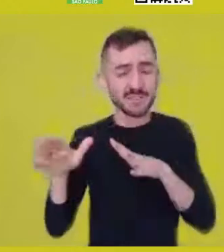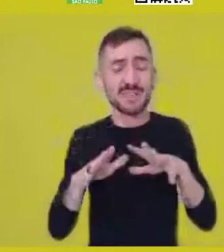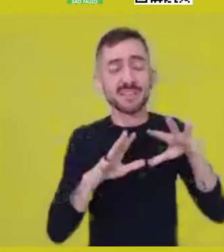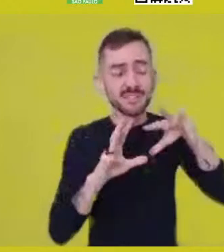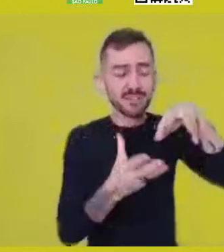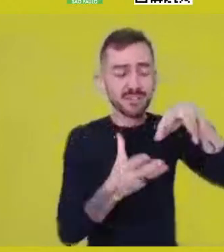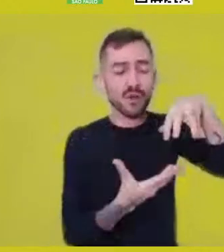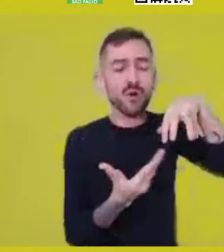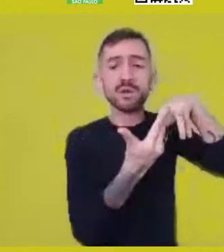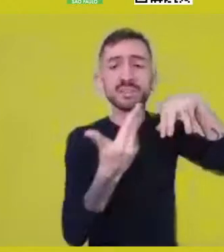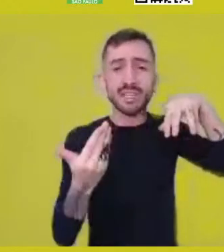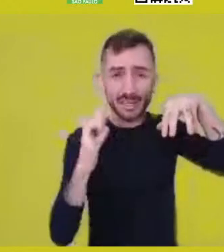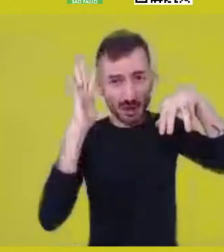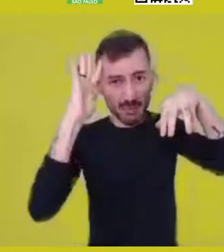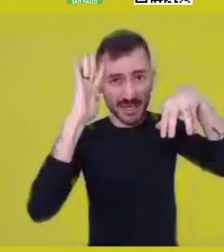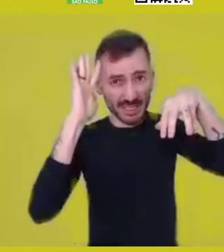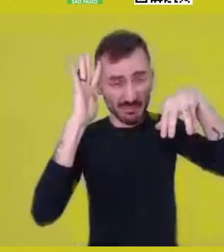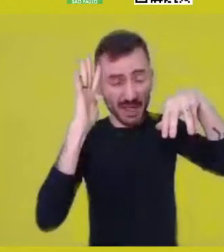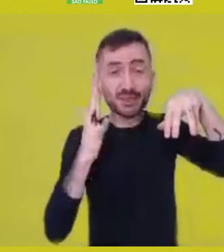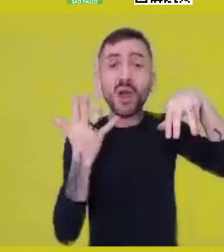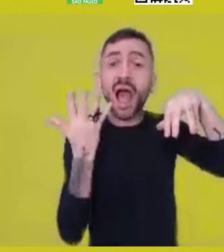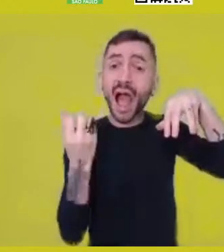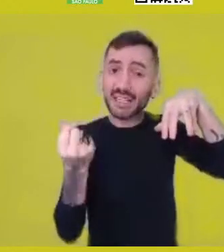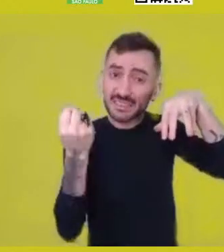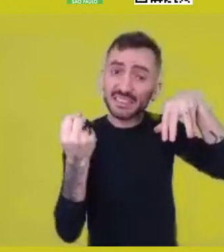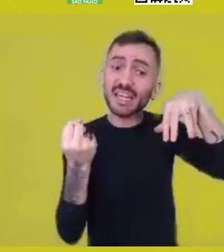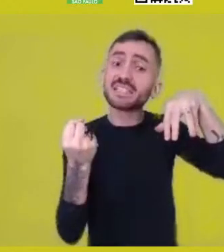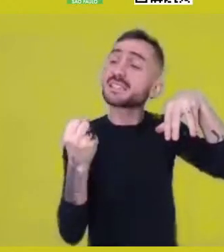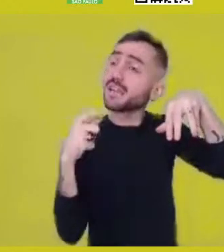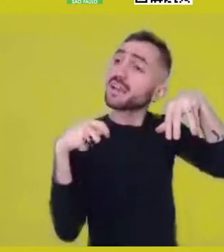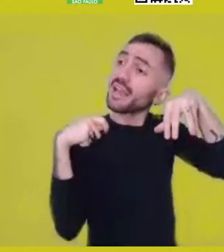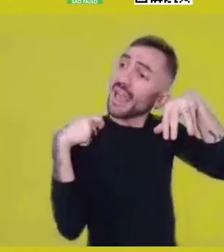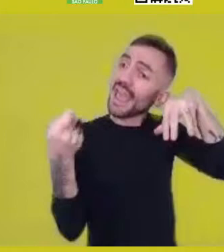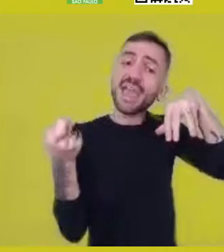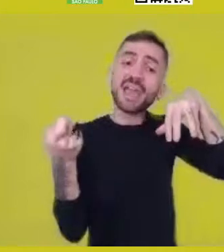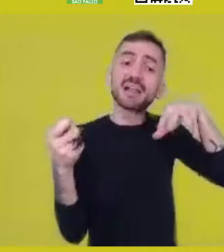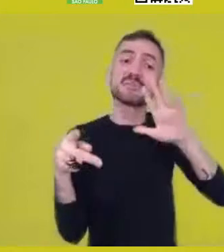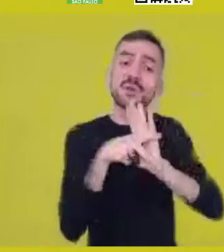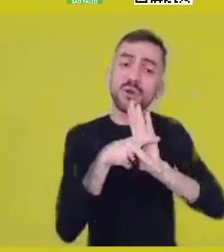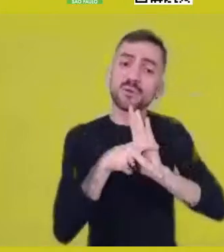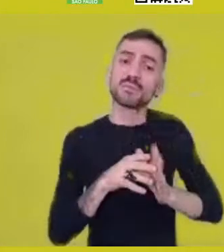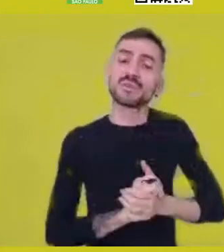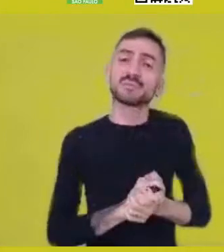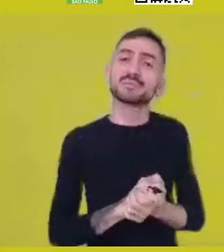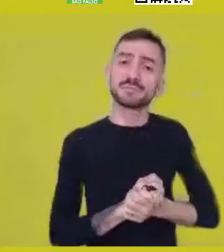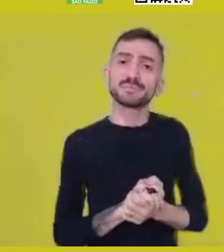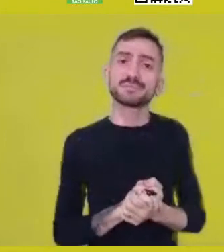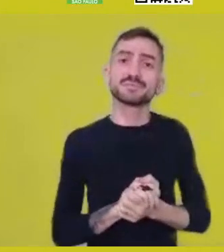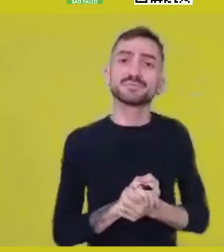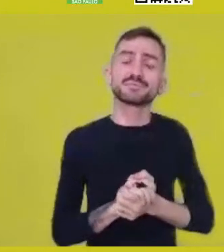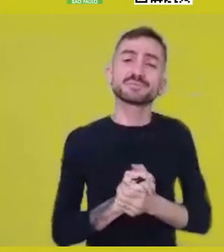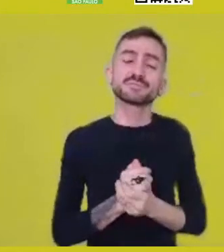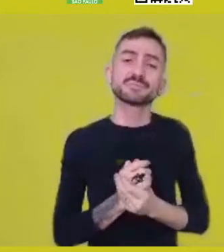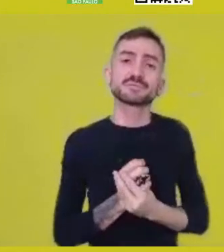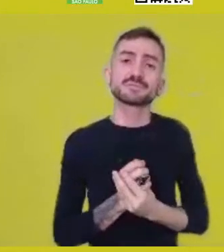to admit that things can be “and” rather than “or”. Right?